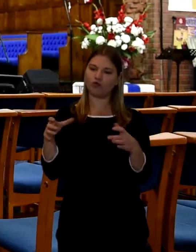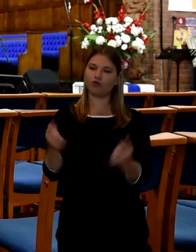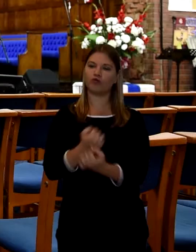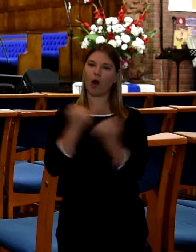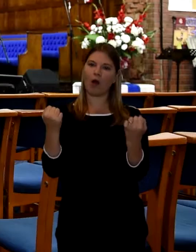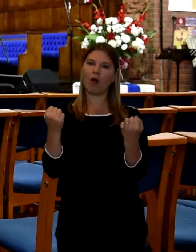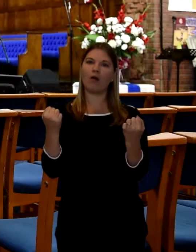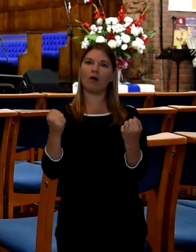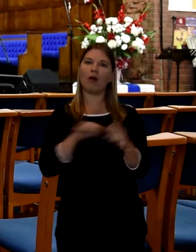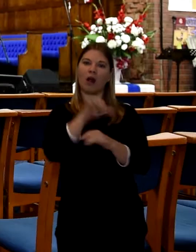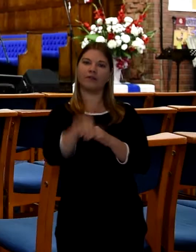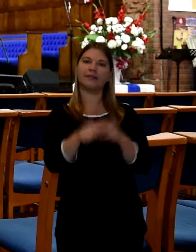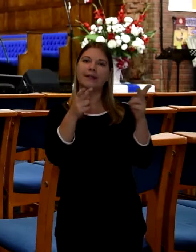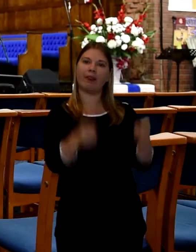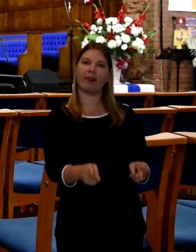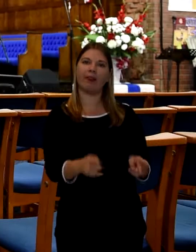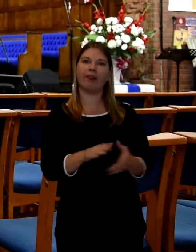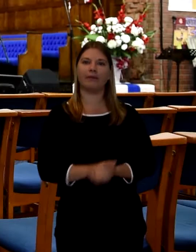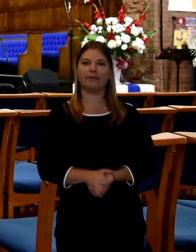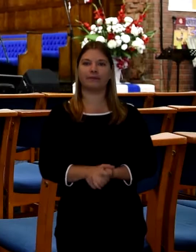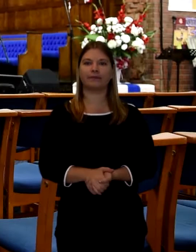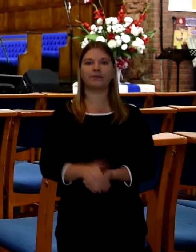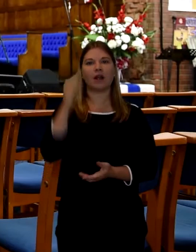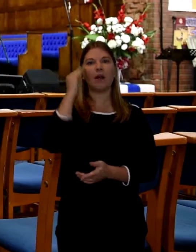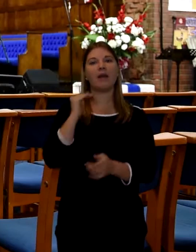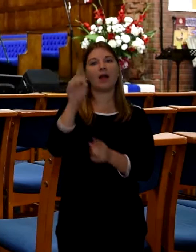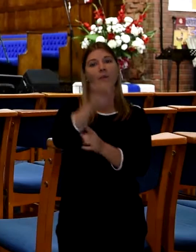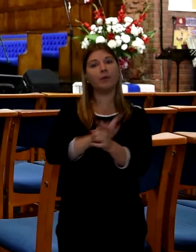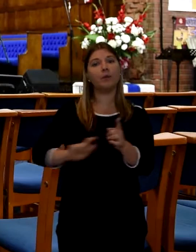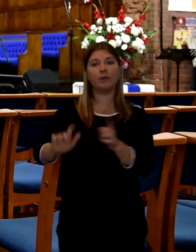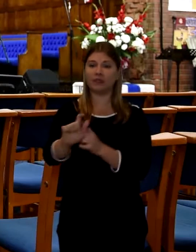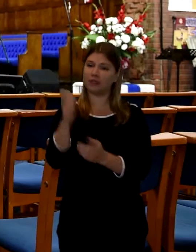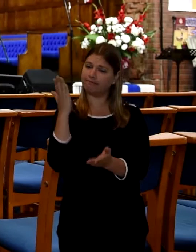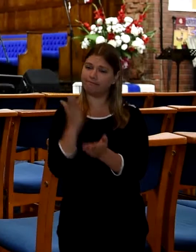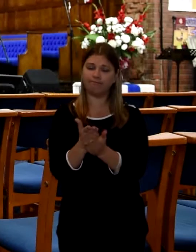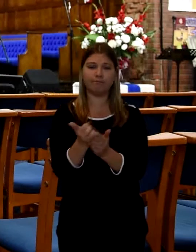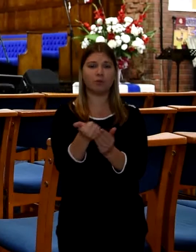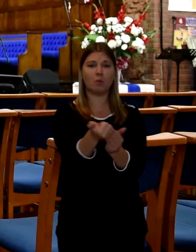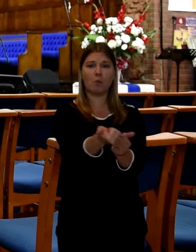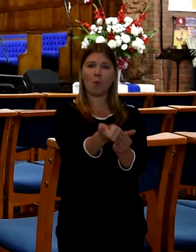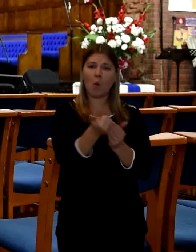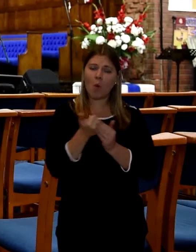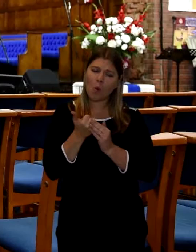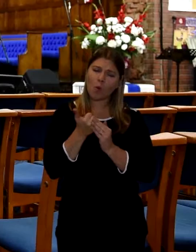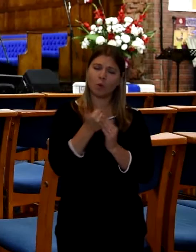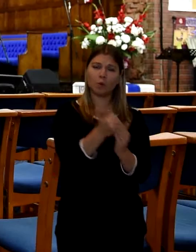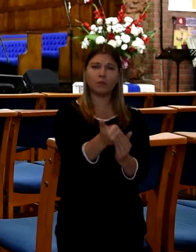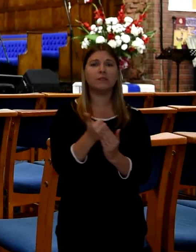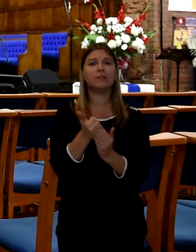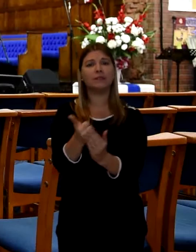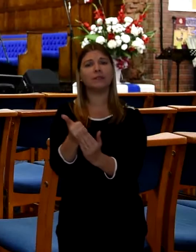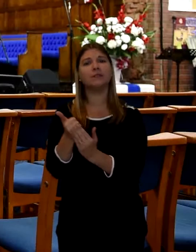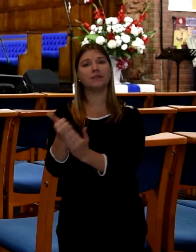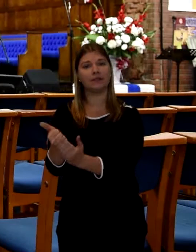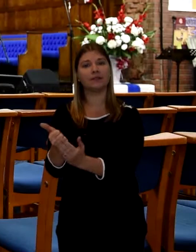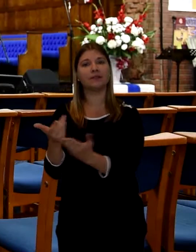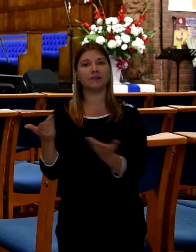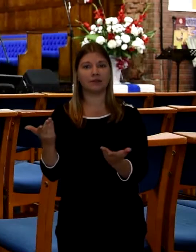In the Black community you get a lot of support from the community and from...